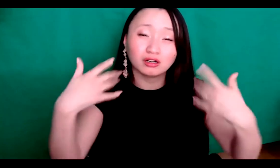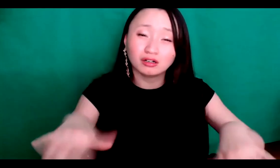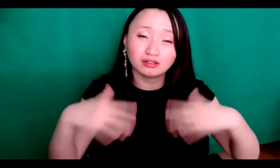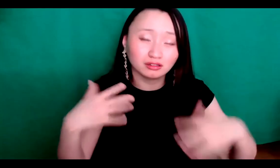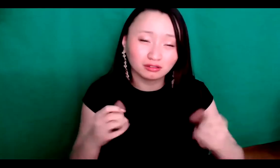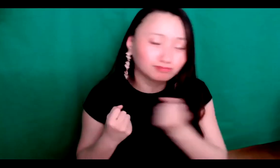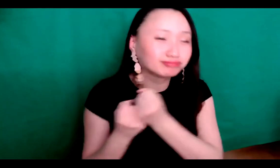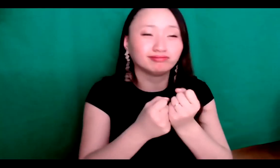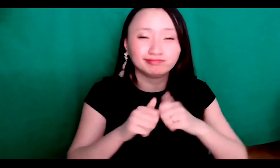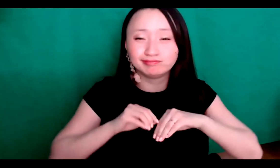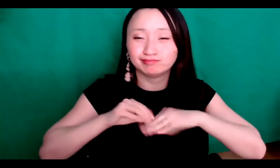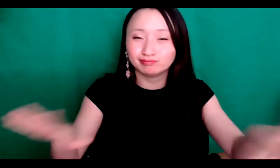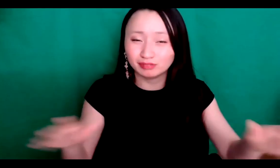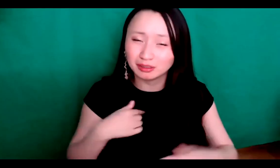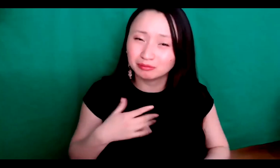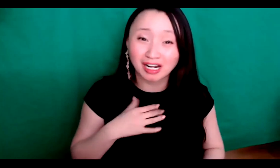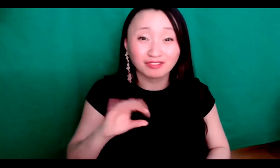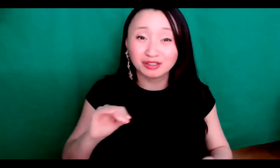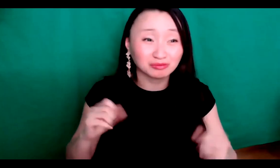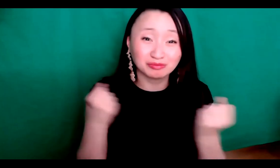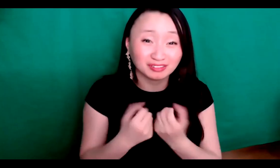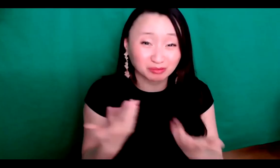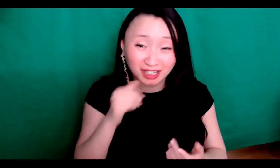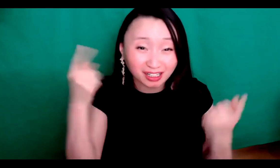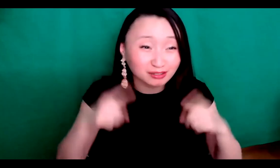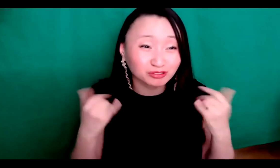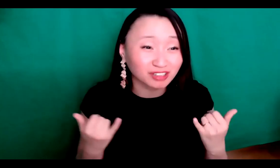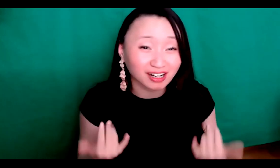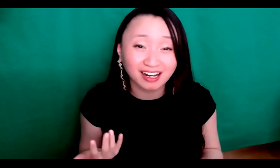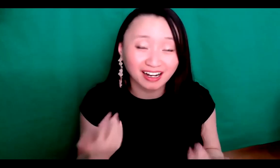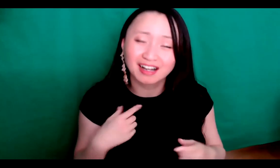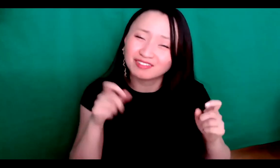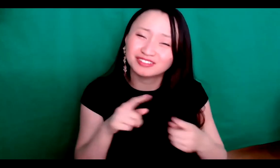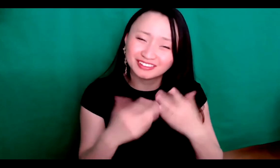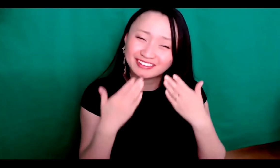It just takes one person to support another and that really is what you know getting started,